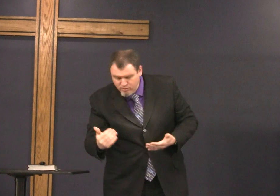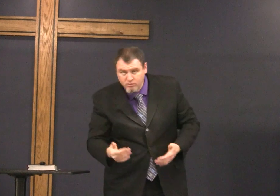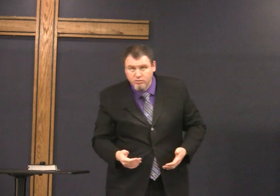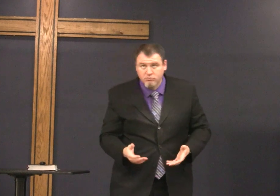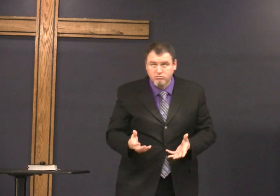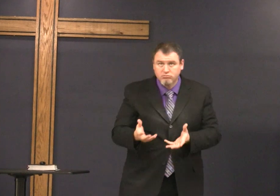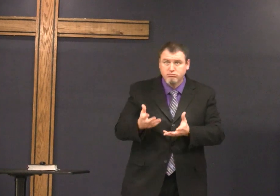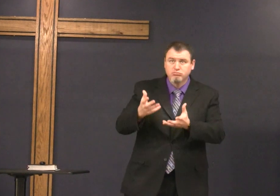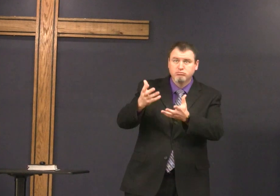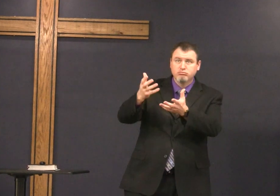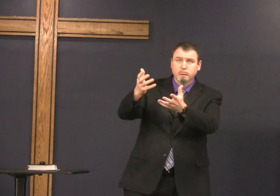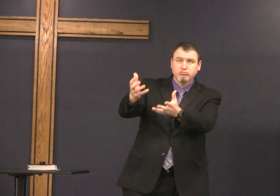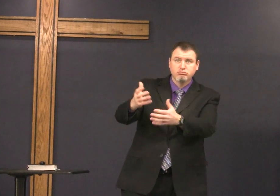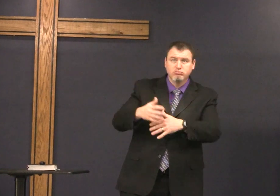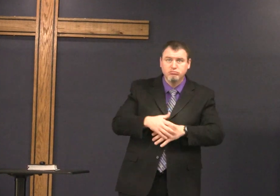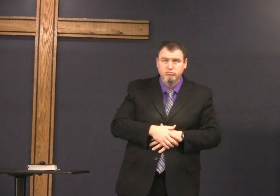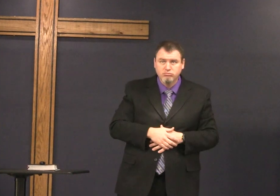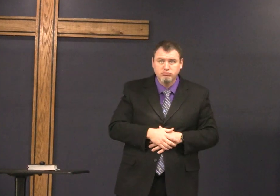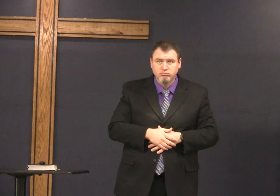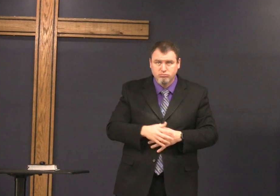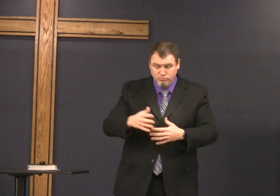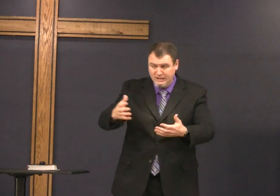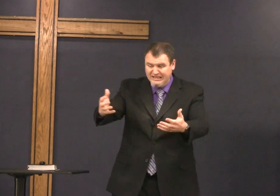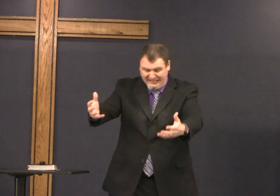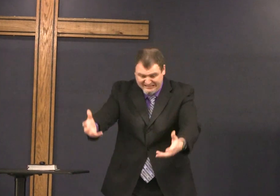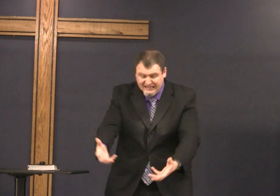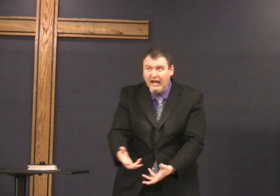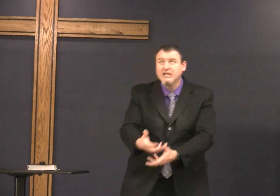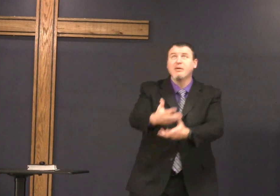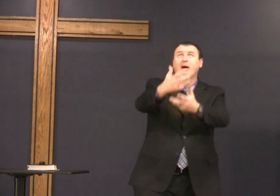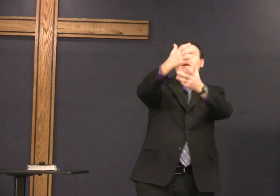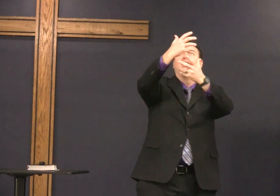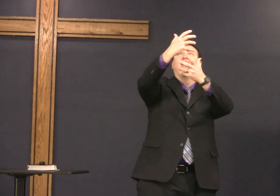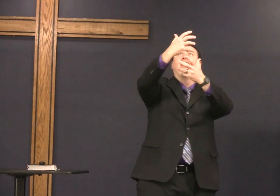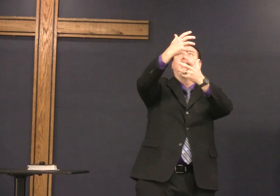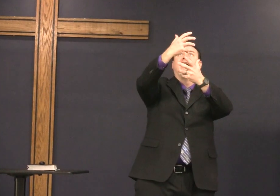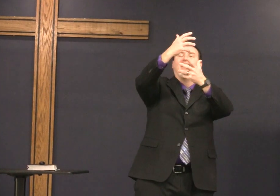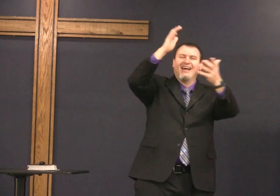he says let me see your baby so Mary shows him the baby and he takes up the baby